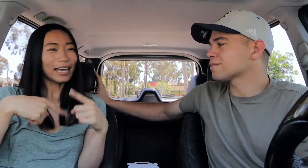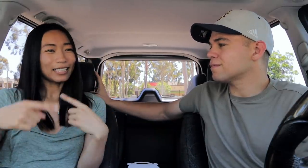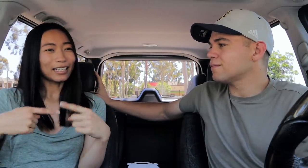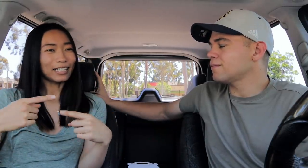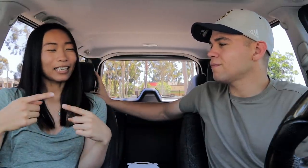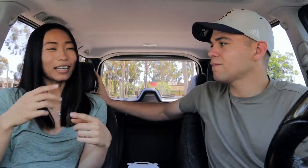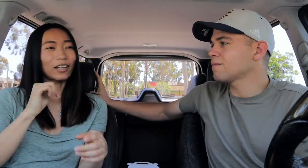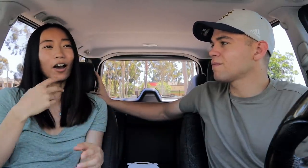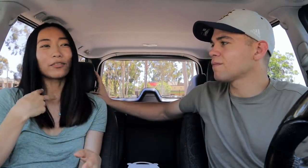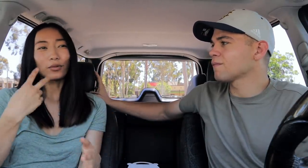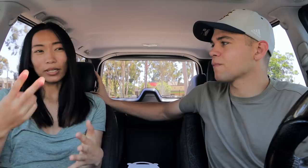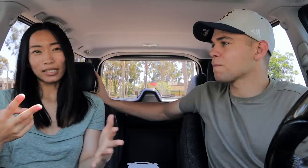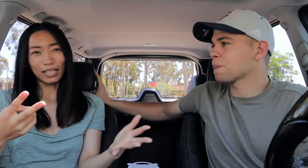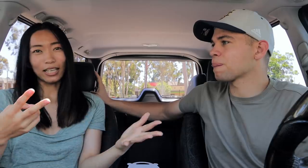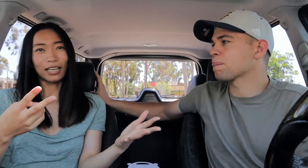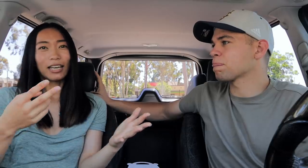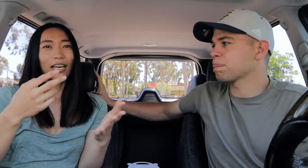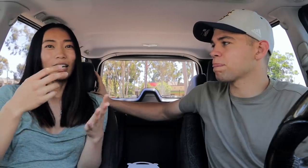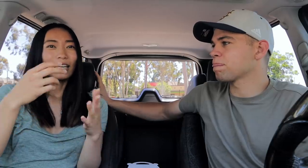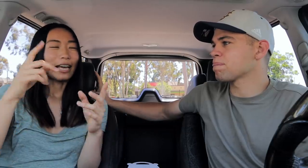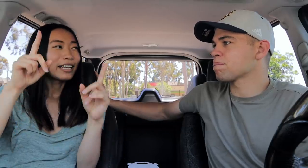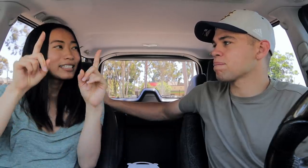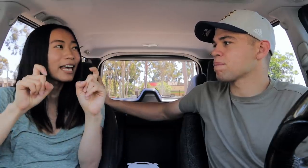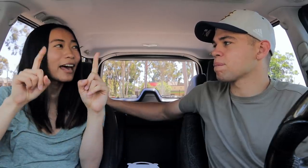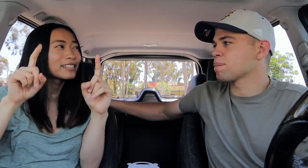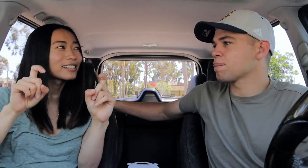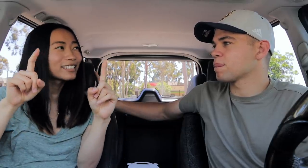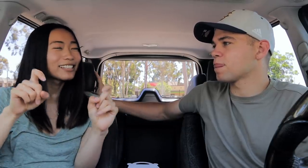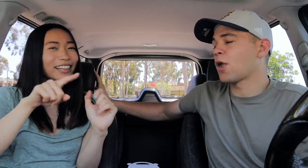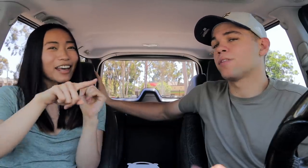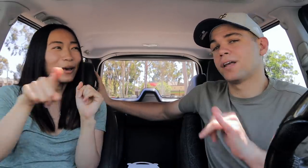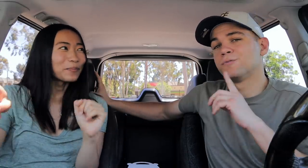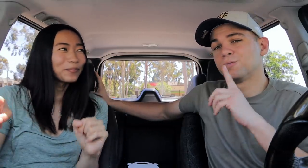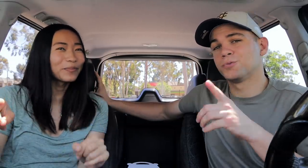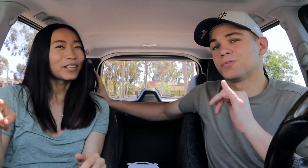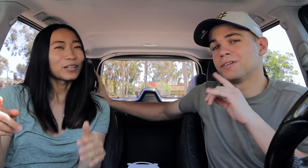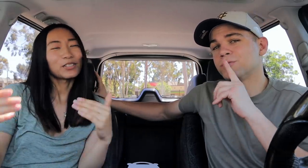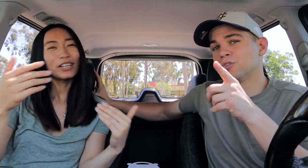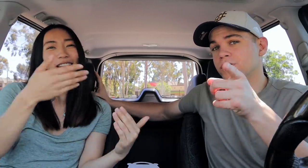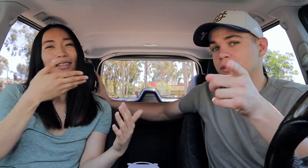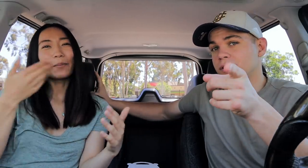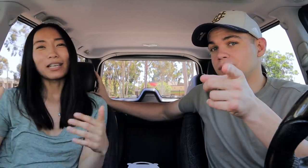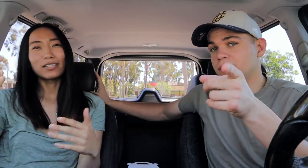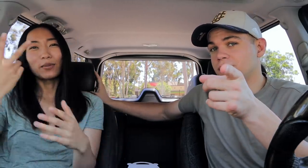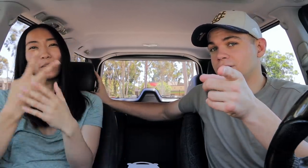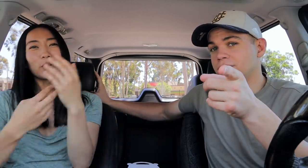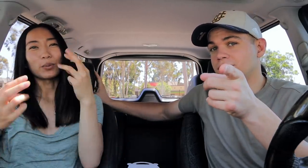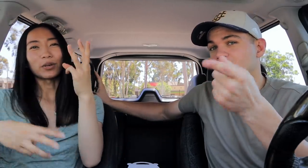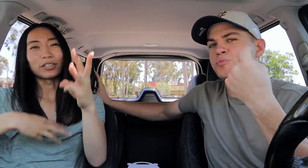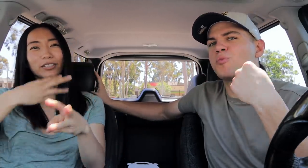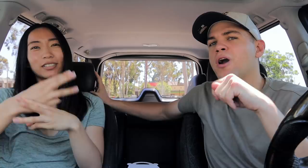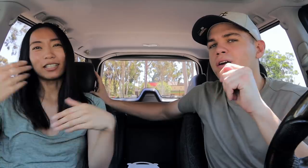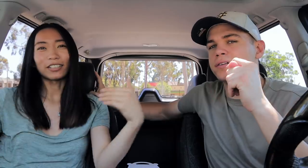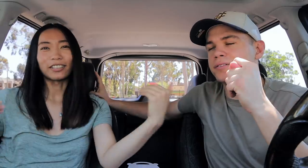signing and not voicing kind of tests them. You know, so you get the best of both worlds here.